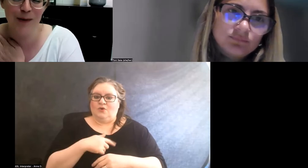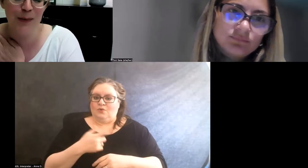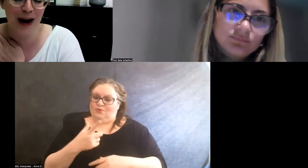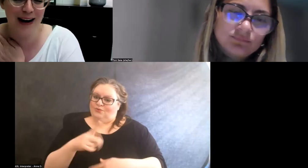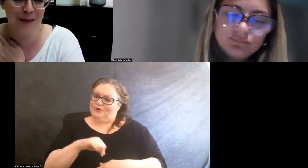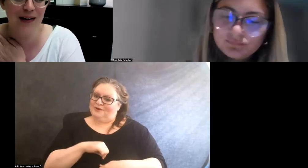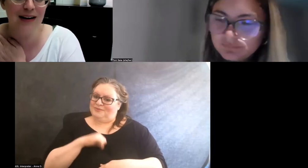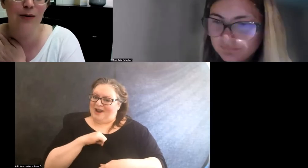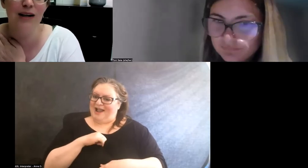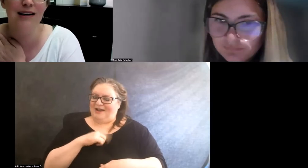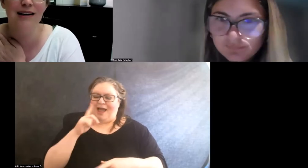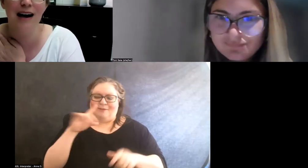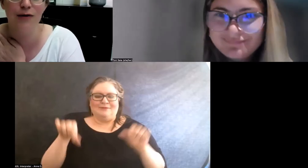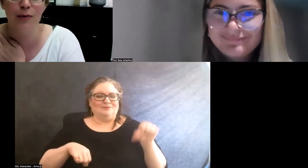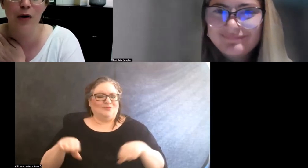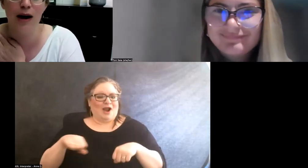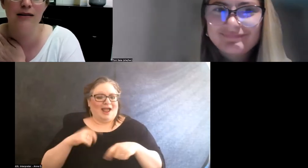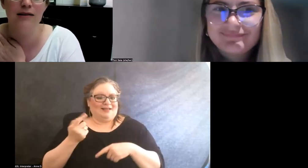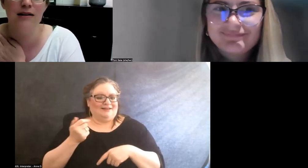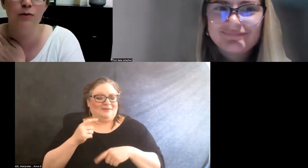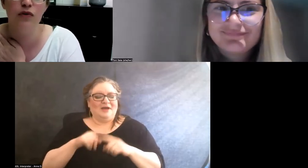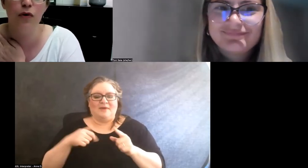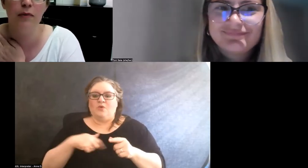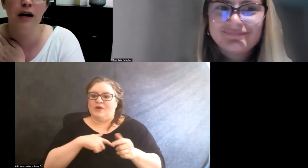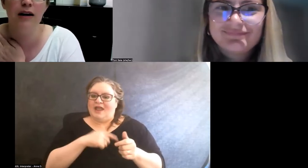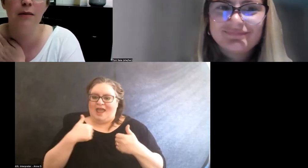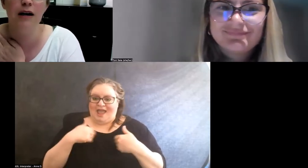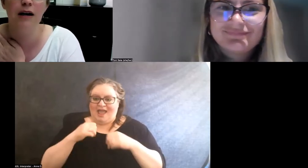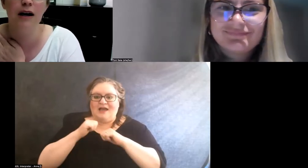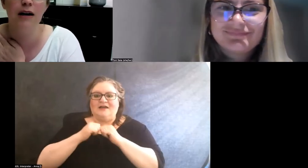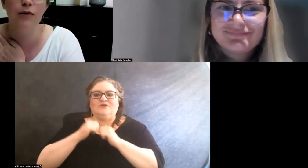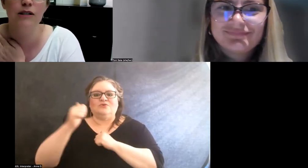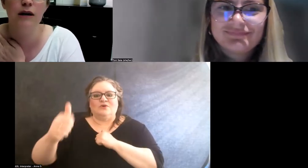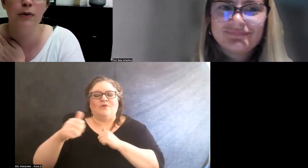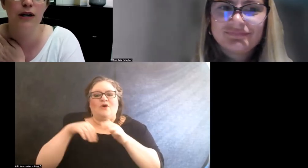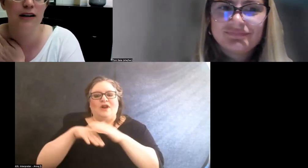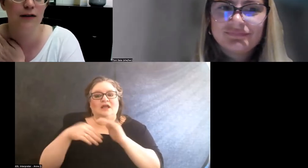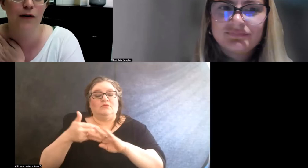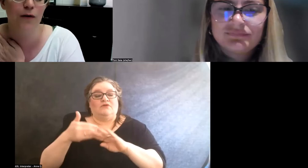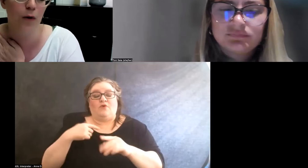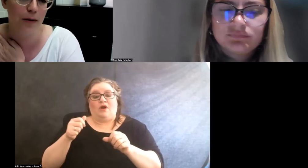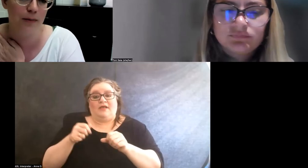I will brag about it. We did have remote access before the pandemic and it was a pretty different form